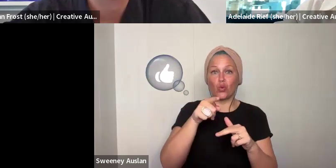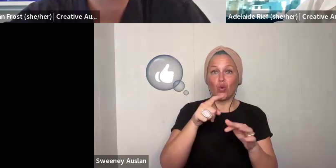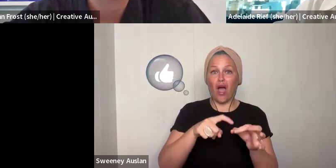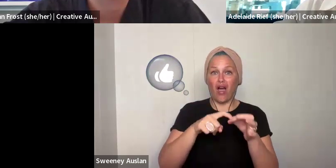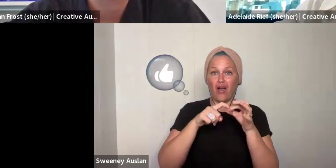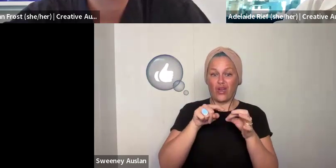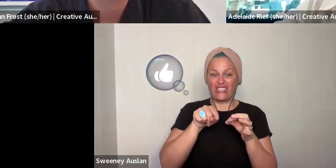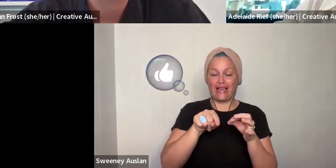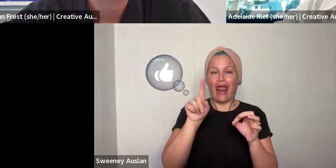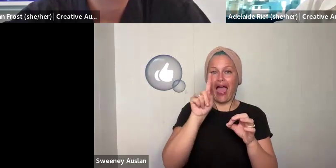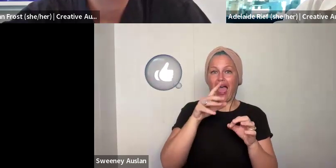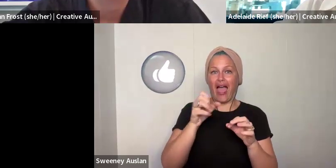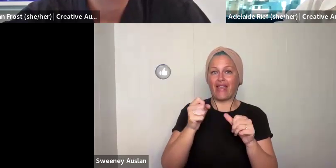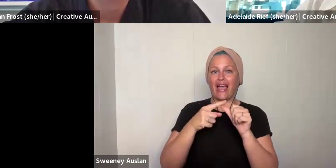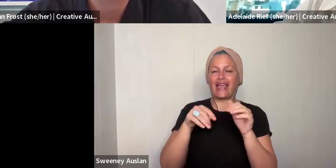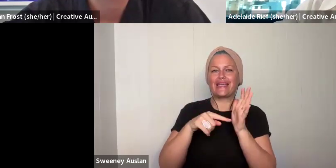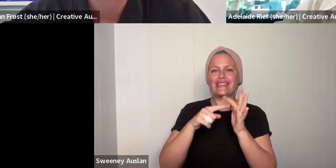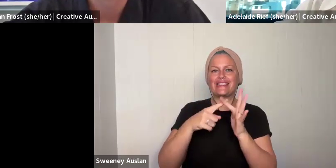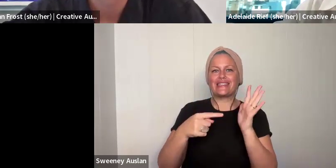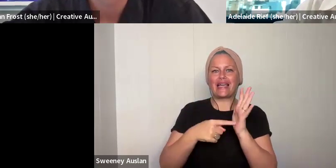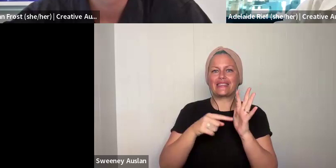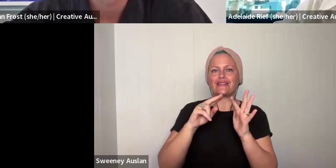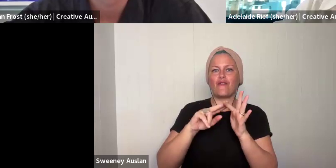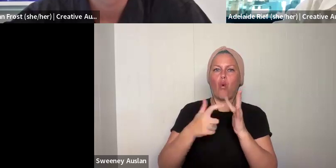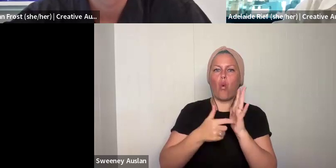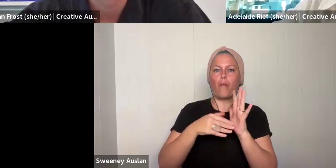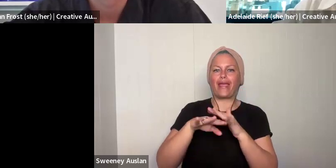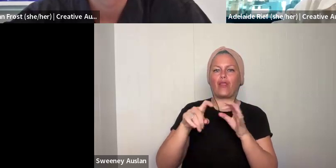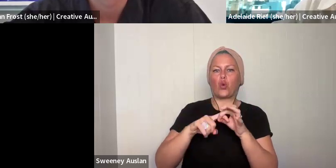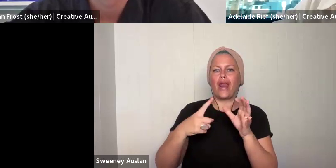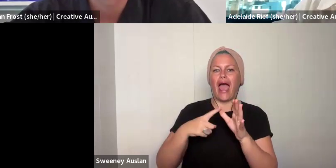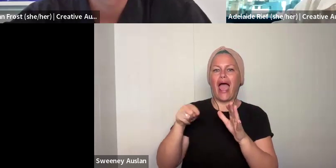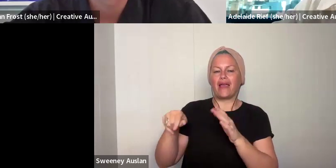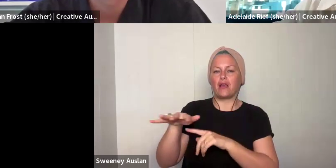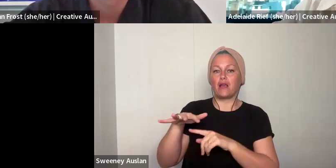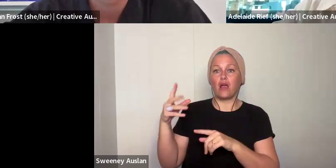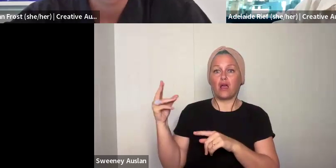lovely colleagues. If that was your question, I think that is in the now in text